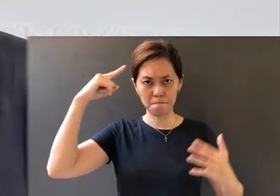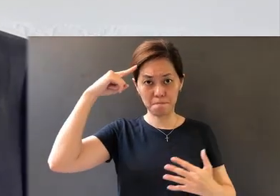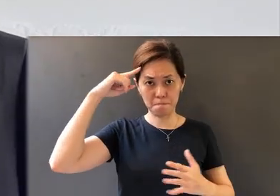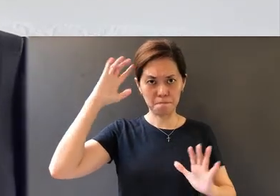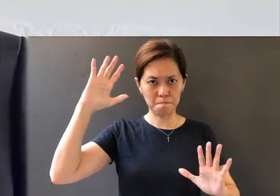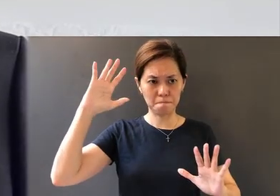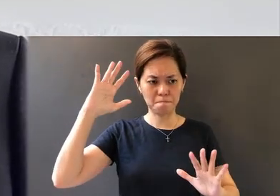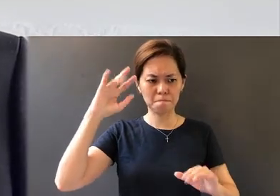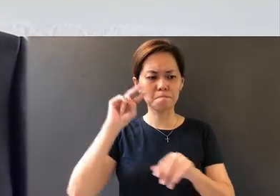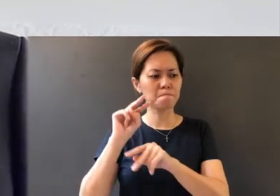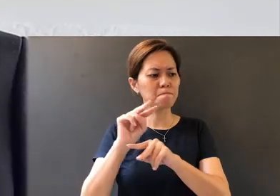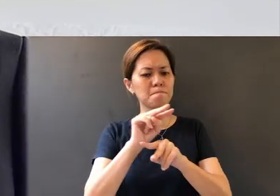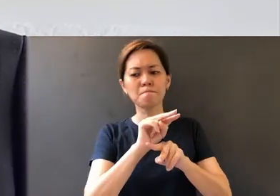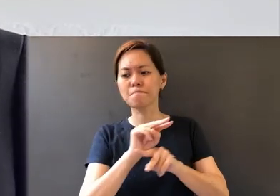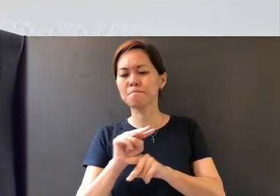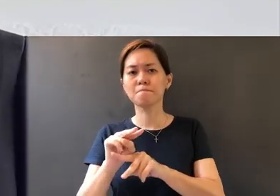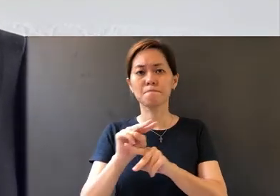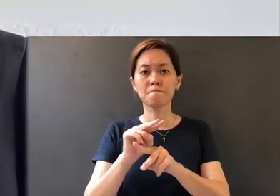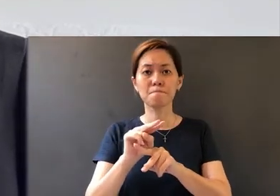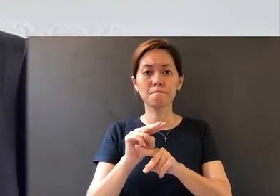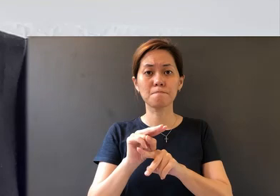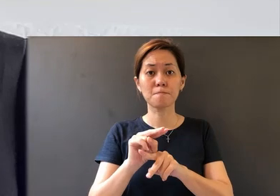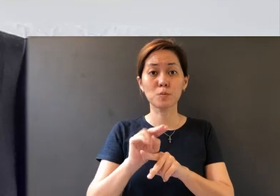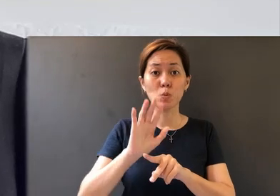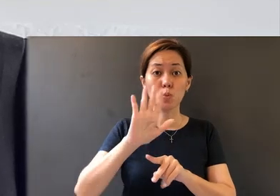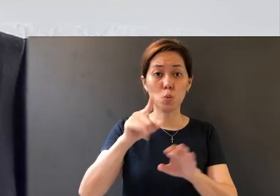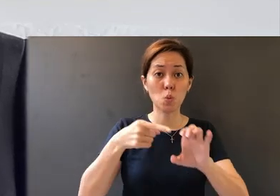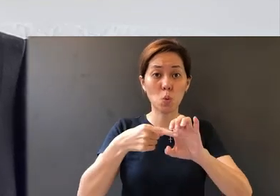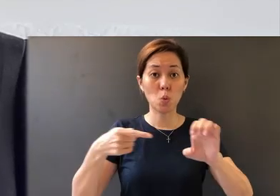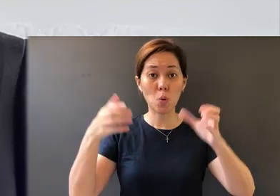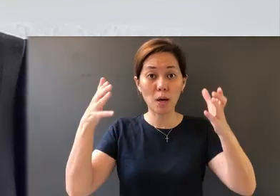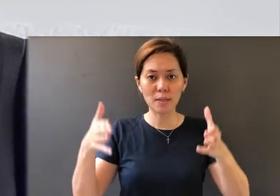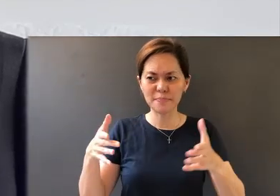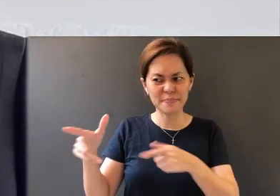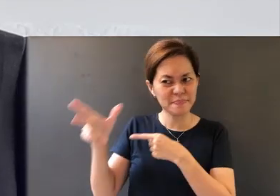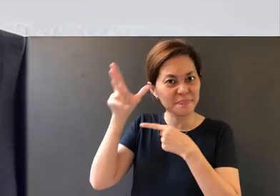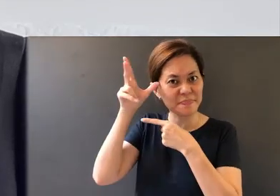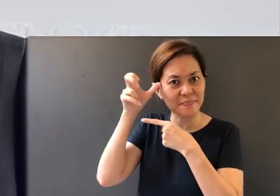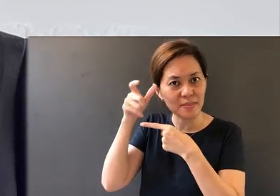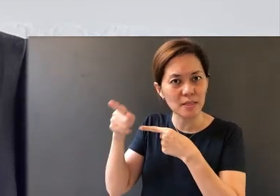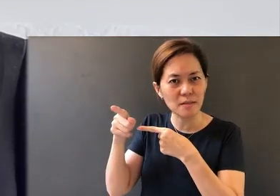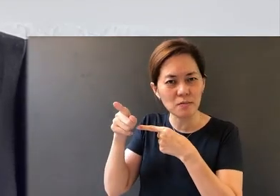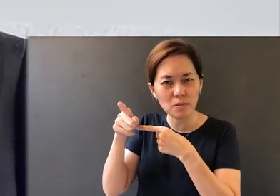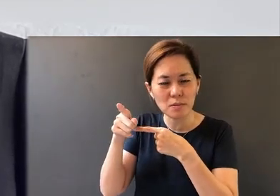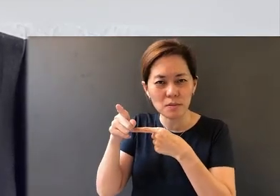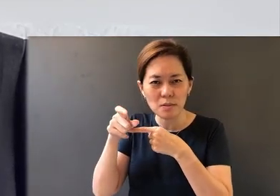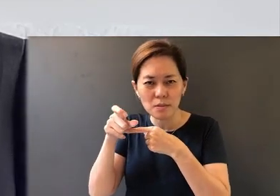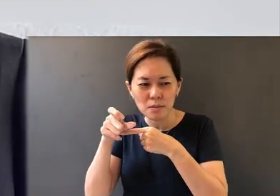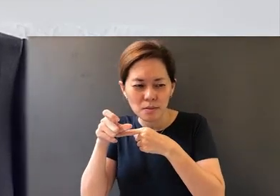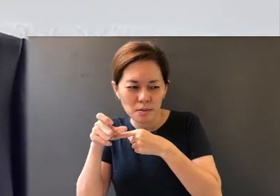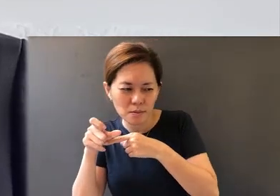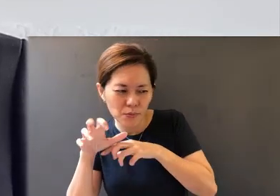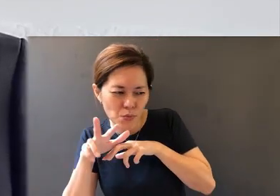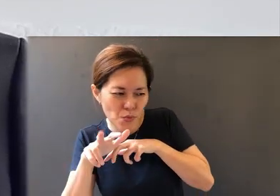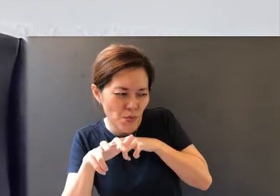be watchful. Your adversary the devil prowls around like a roaring